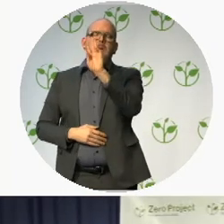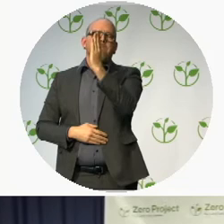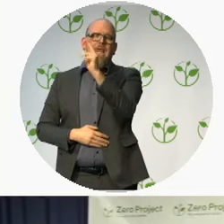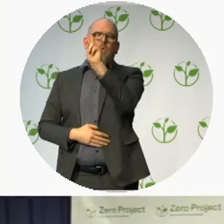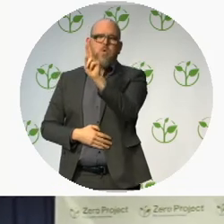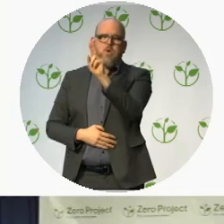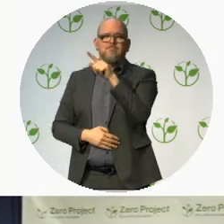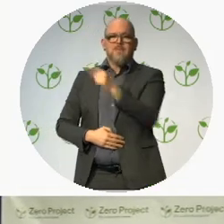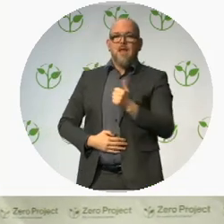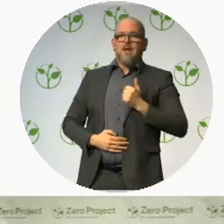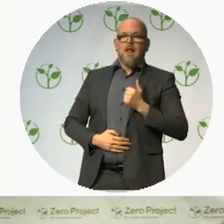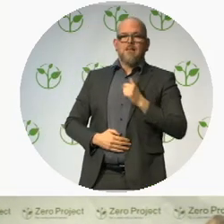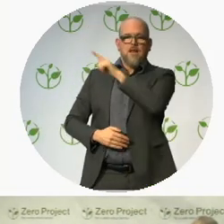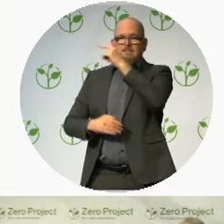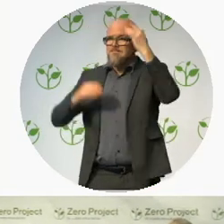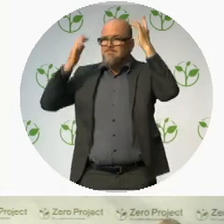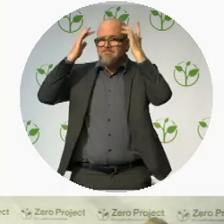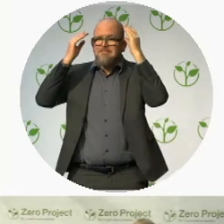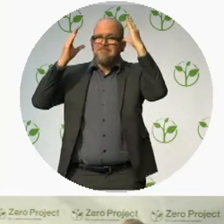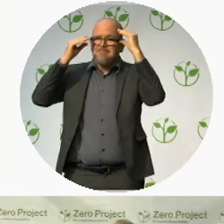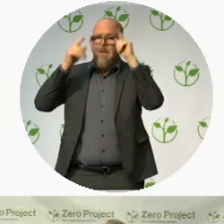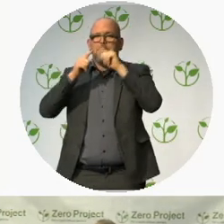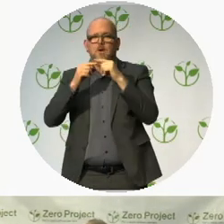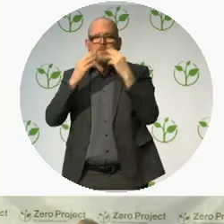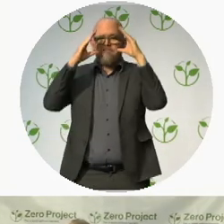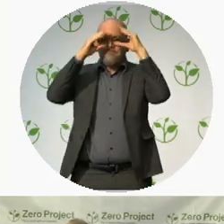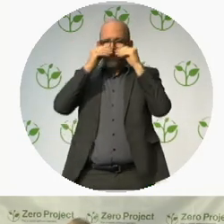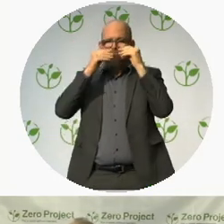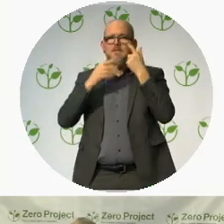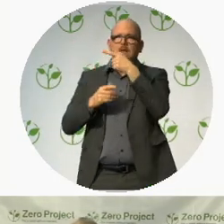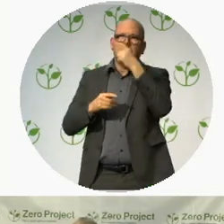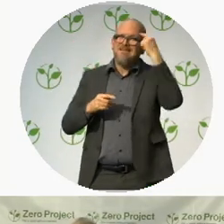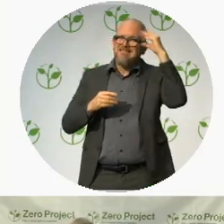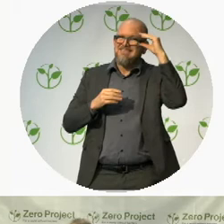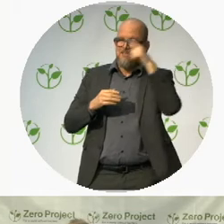The World Blind Union and the World Intellectual Property Organization started a campaign ...